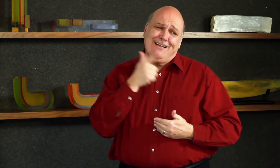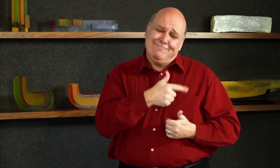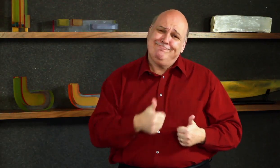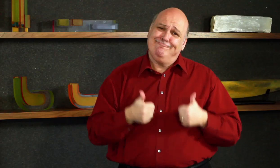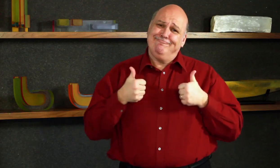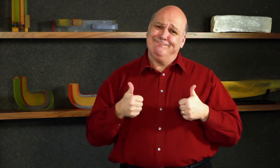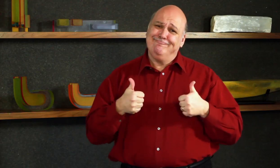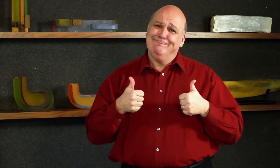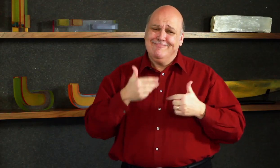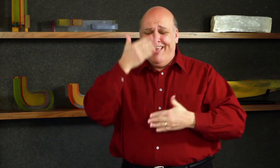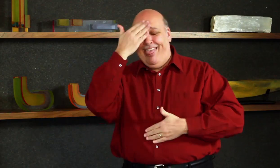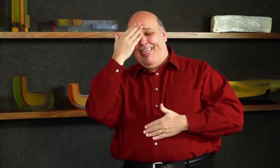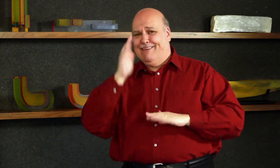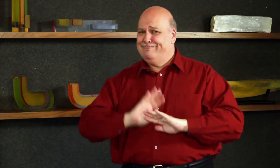a try!